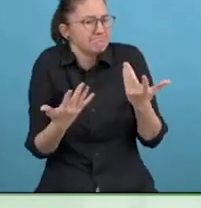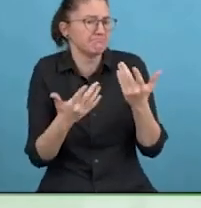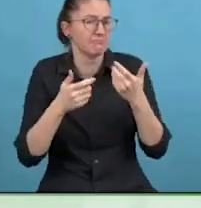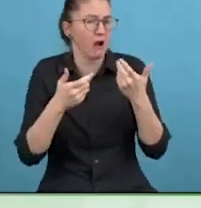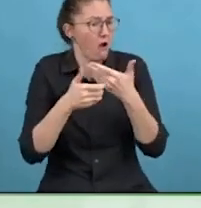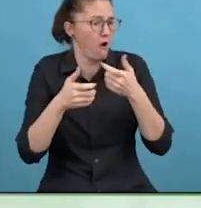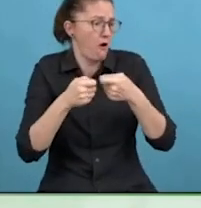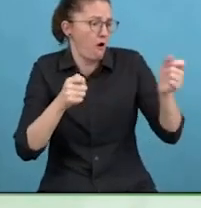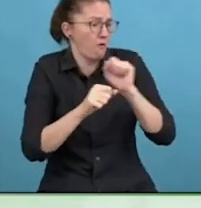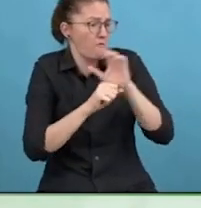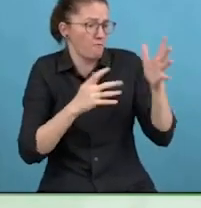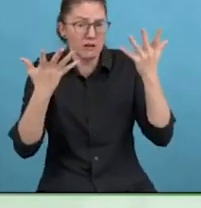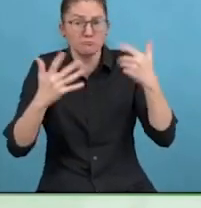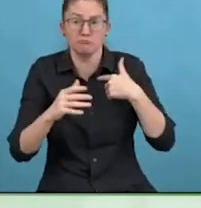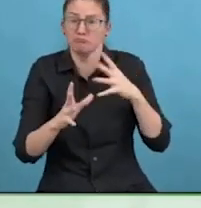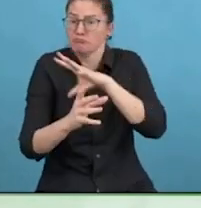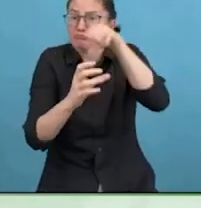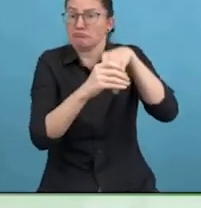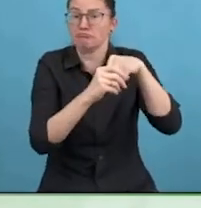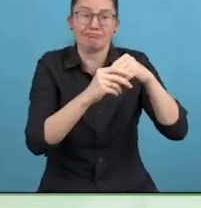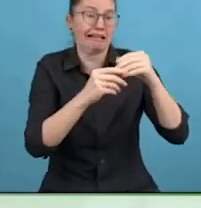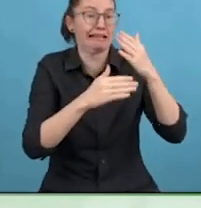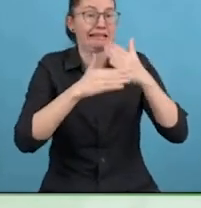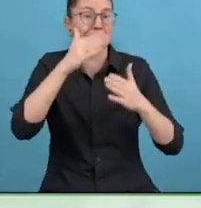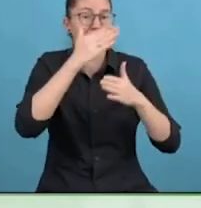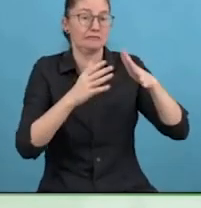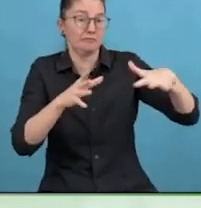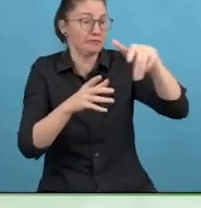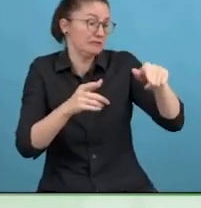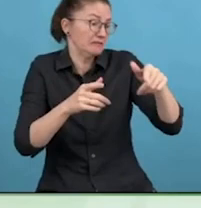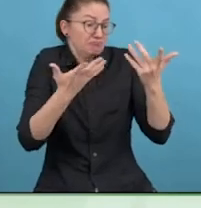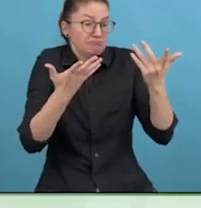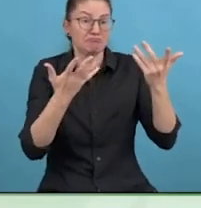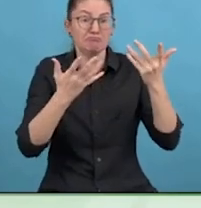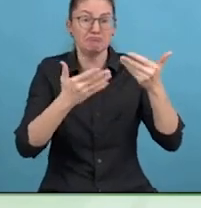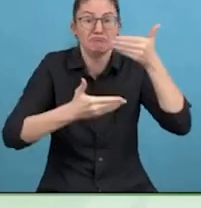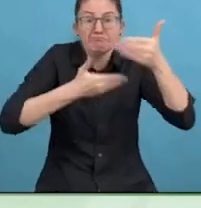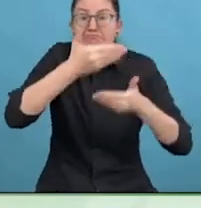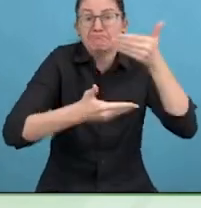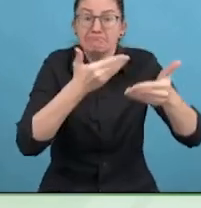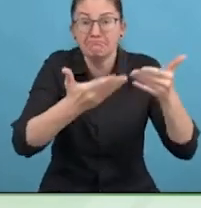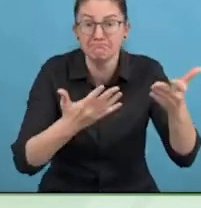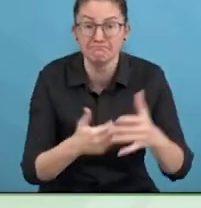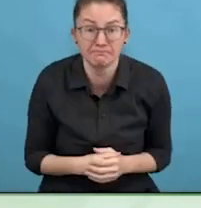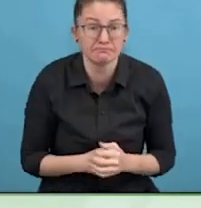And therefore we need to acknowledge it, we need to make